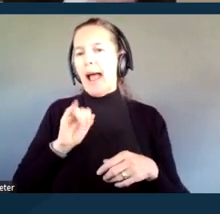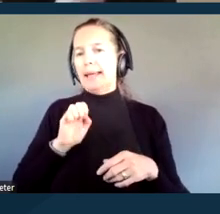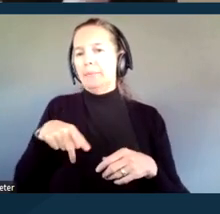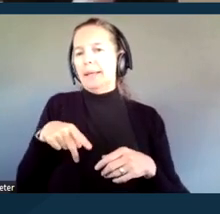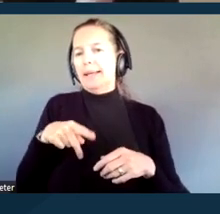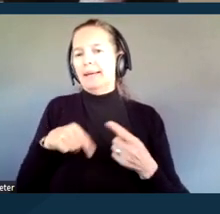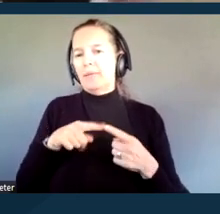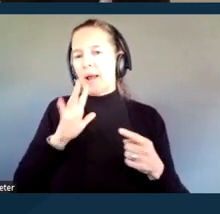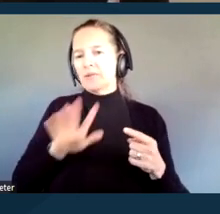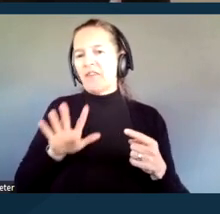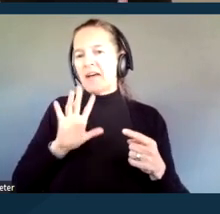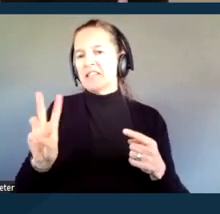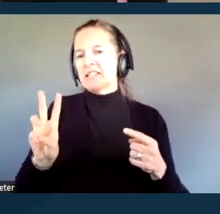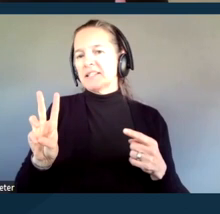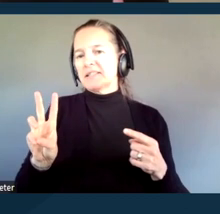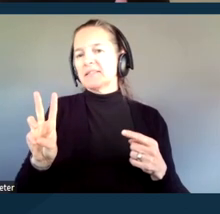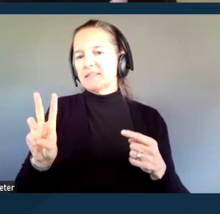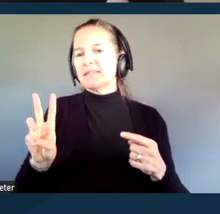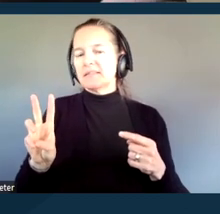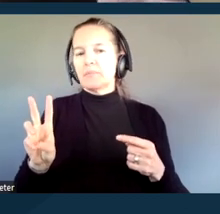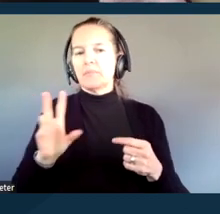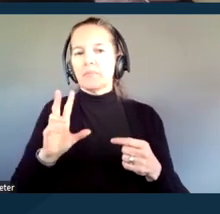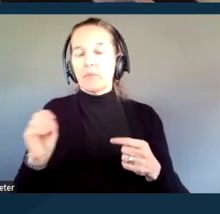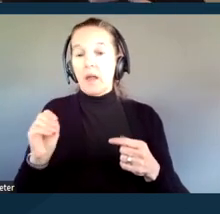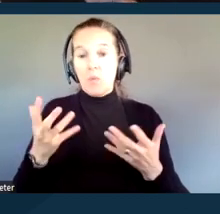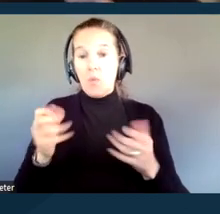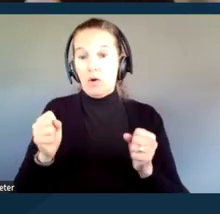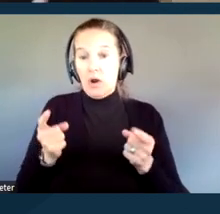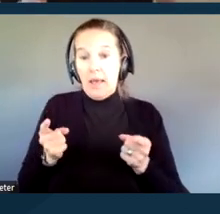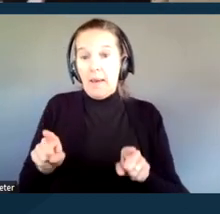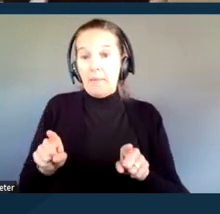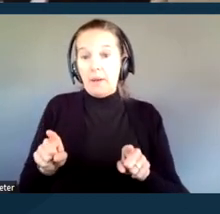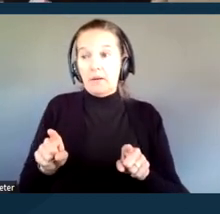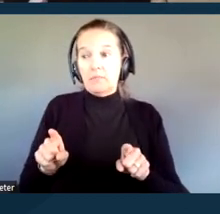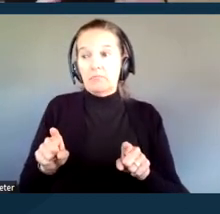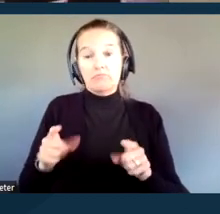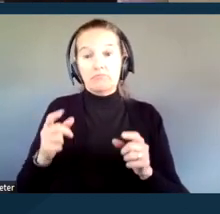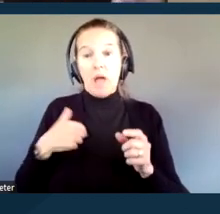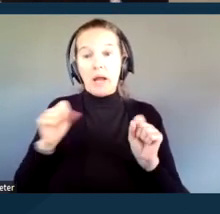And one thing that can happen is for an interpreter to sit in front of me and just mouth